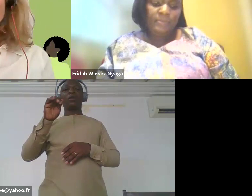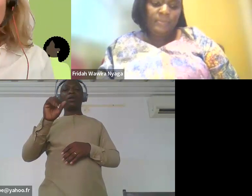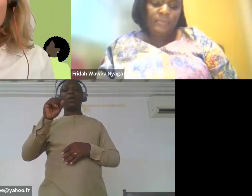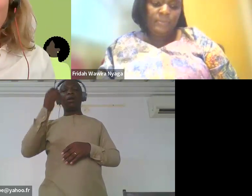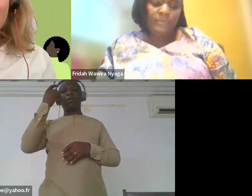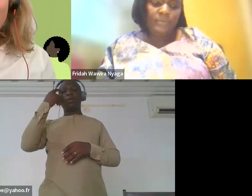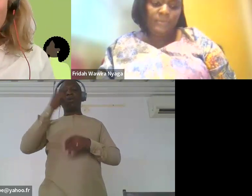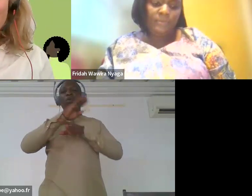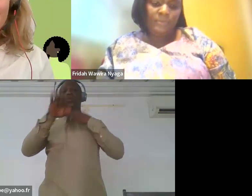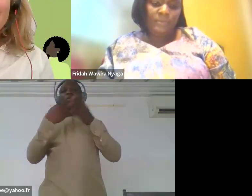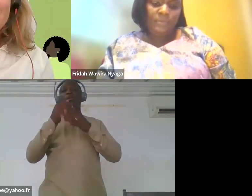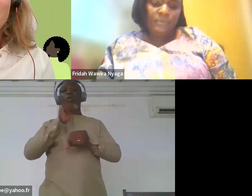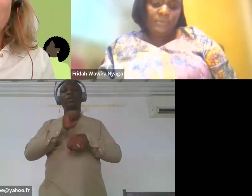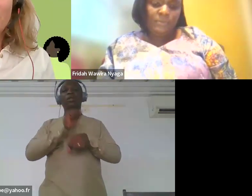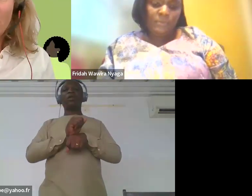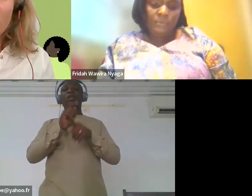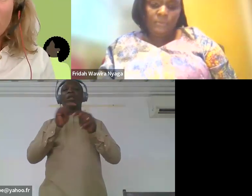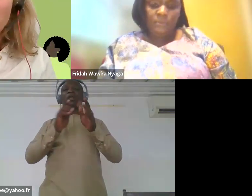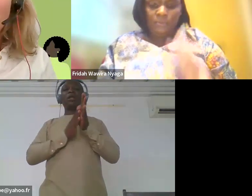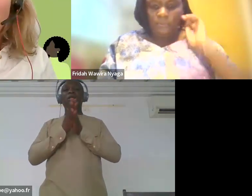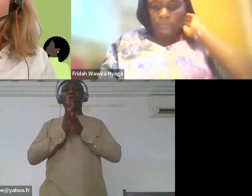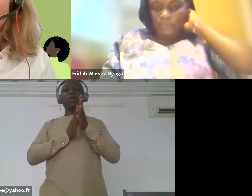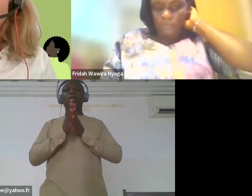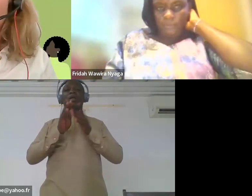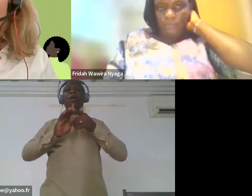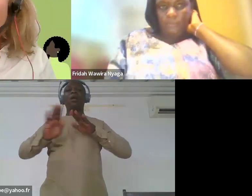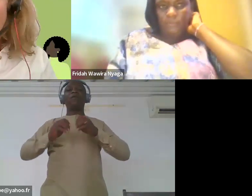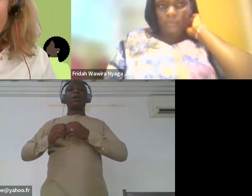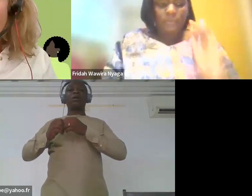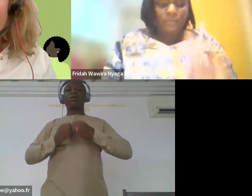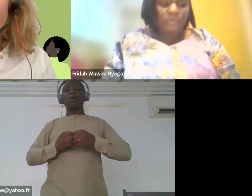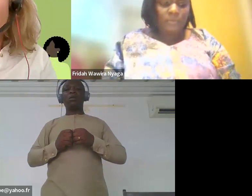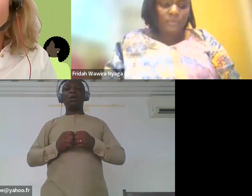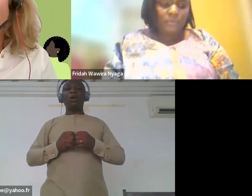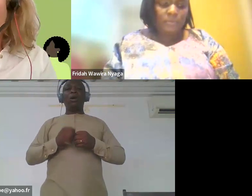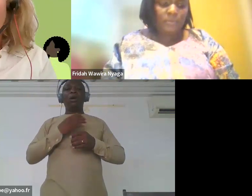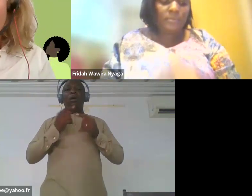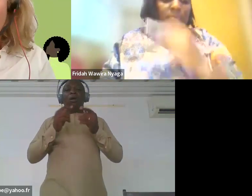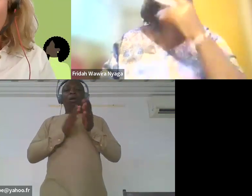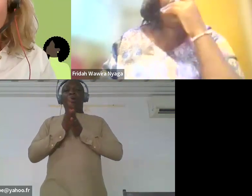that was very interested to do together, and also your presentation was very interesting.